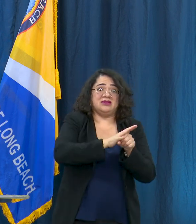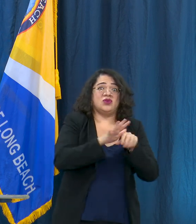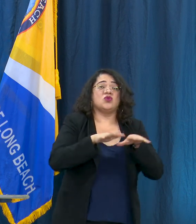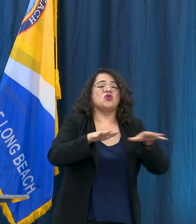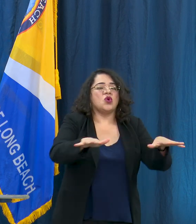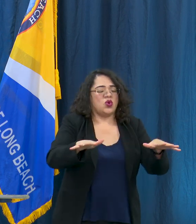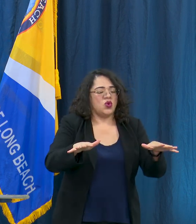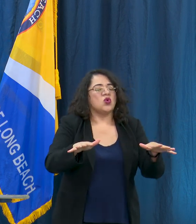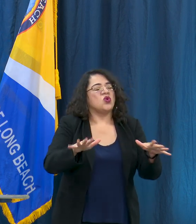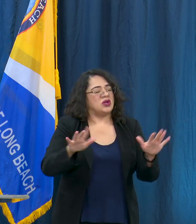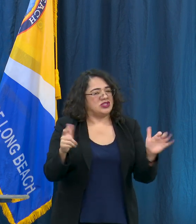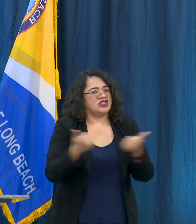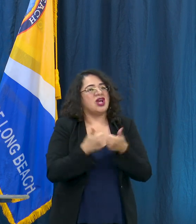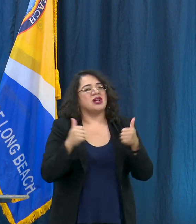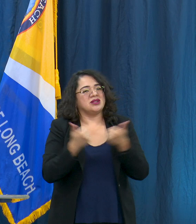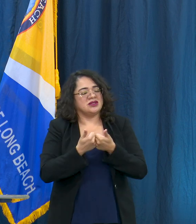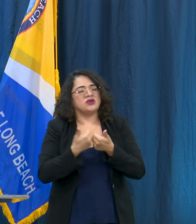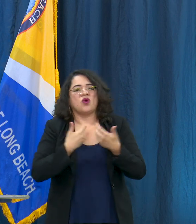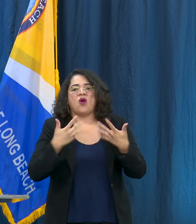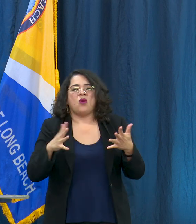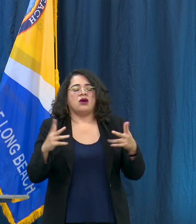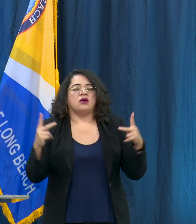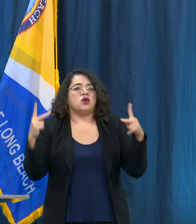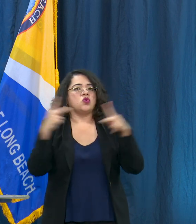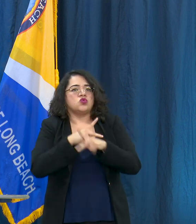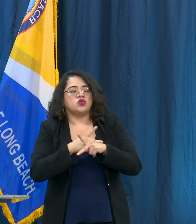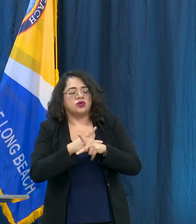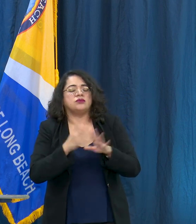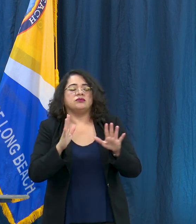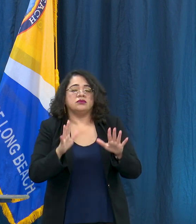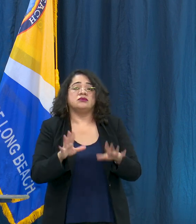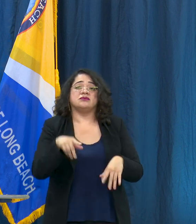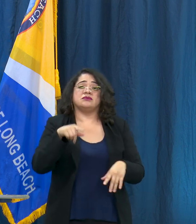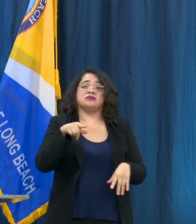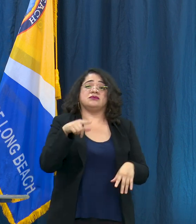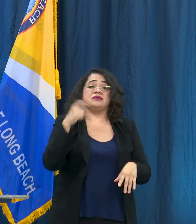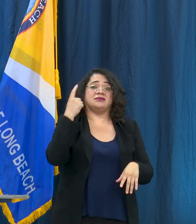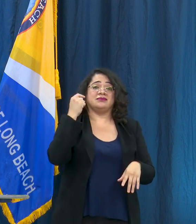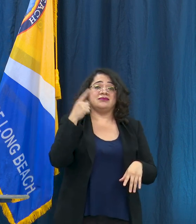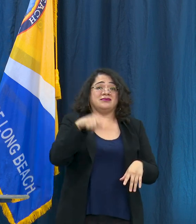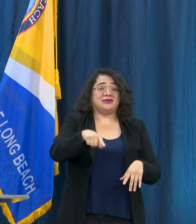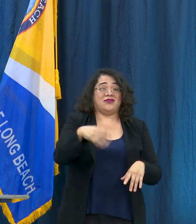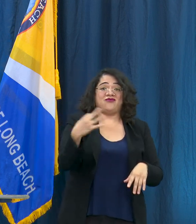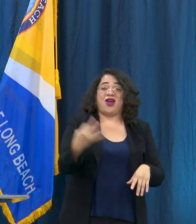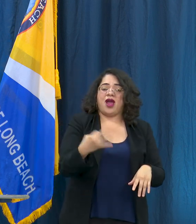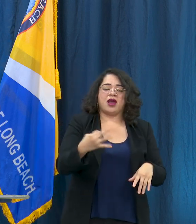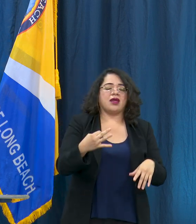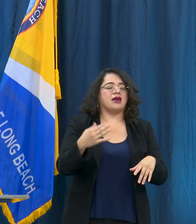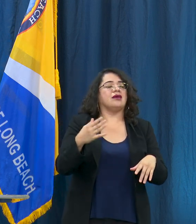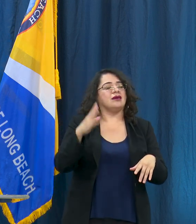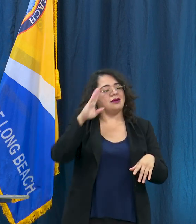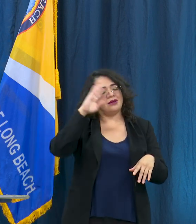with that I just want everyone to have a safe Friday, continue to wear your face coverings and your masks. I'm gonna introduce our Health Director here in